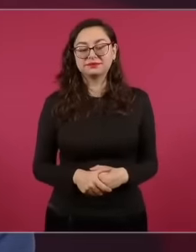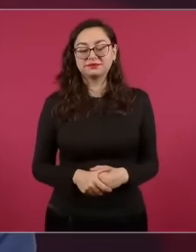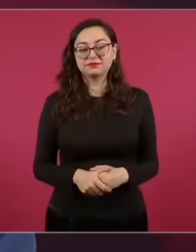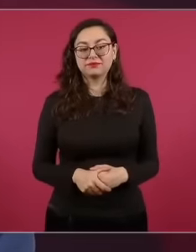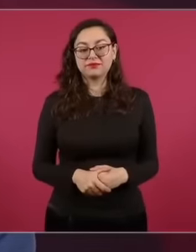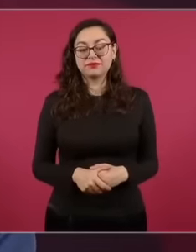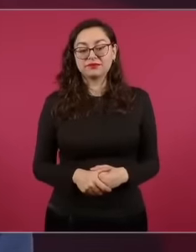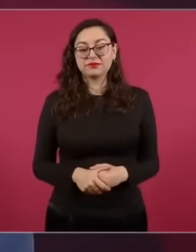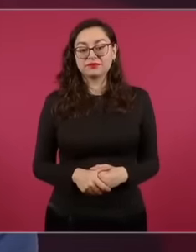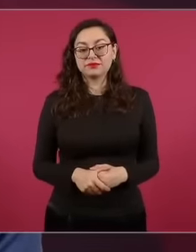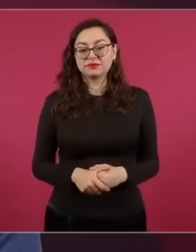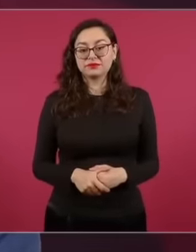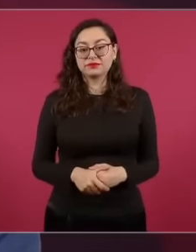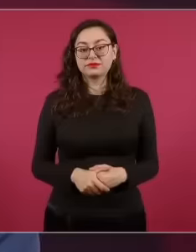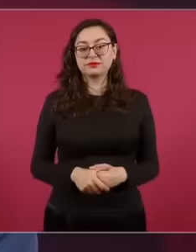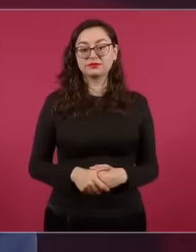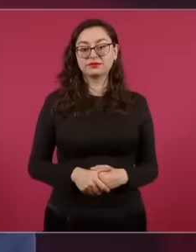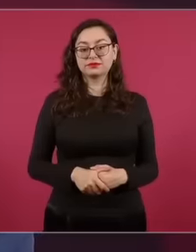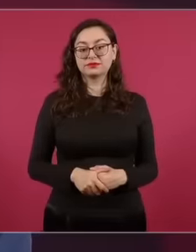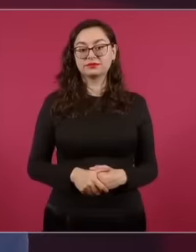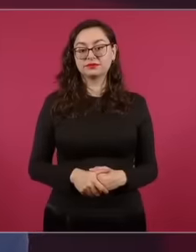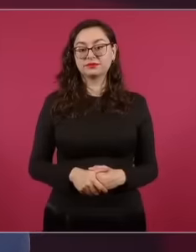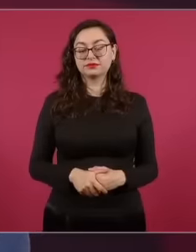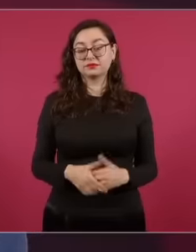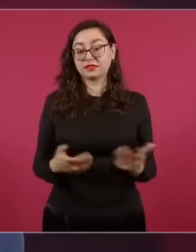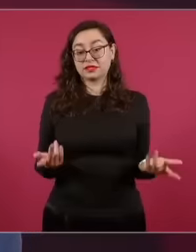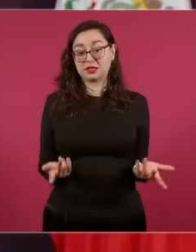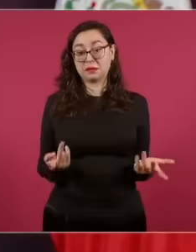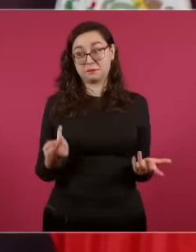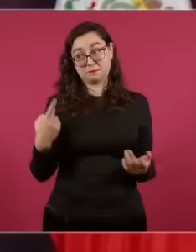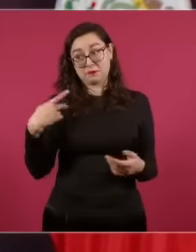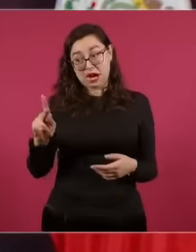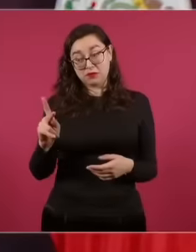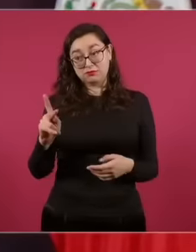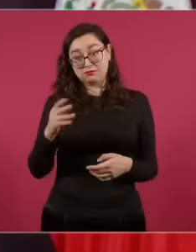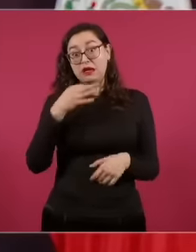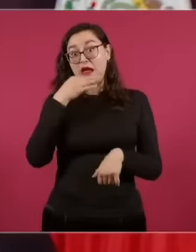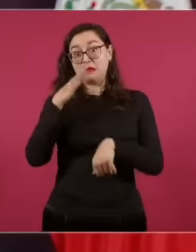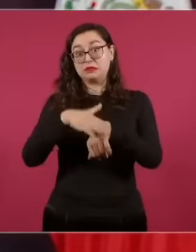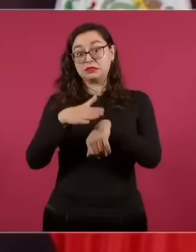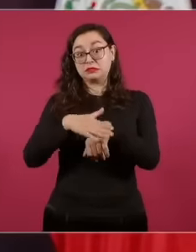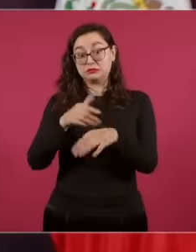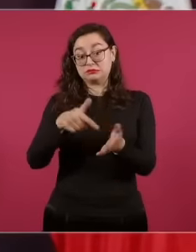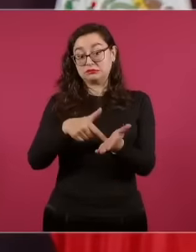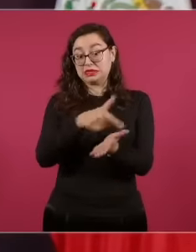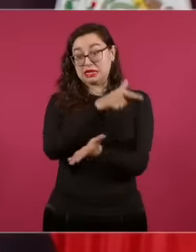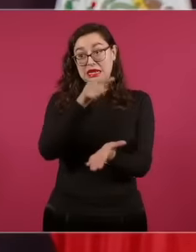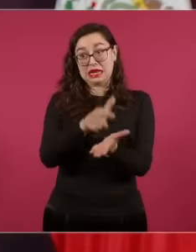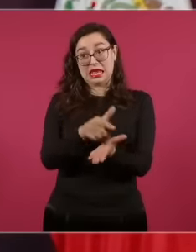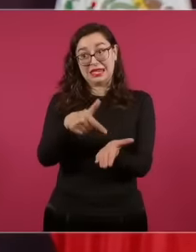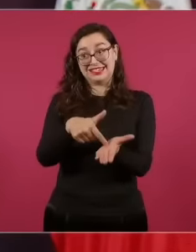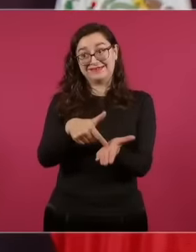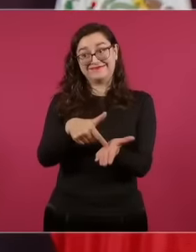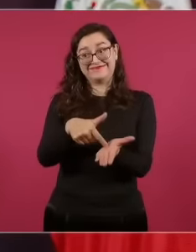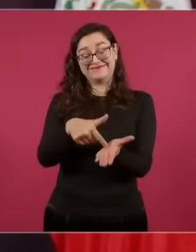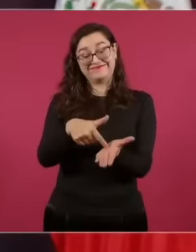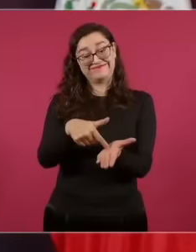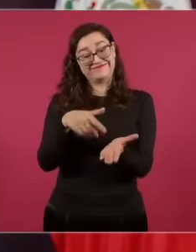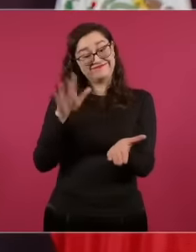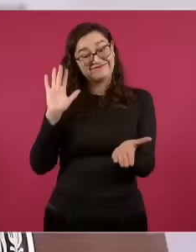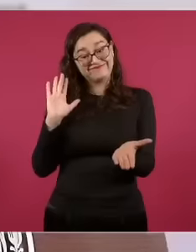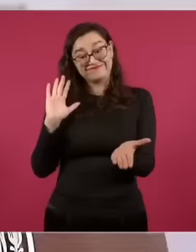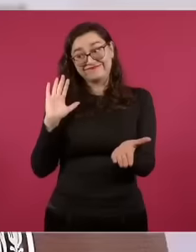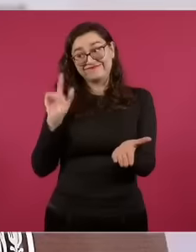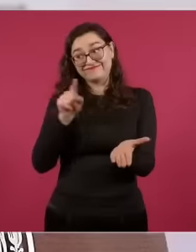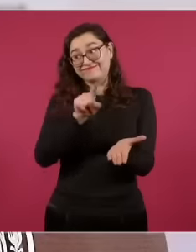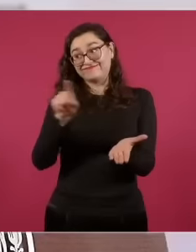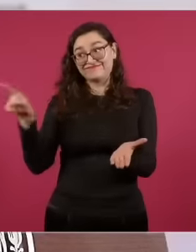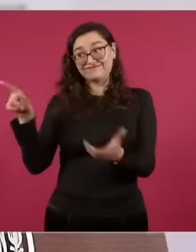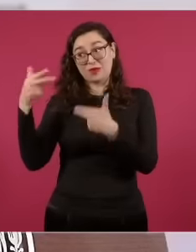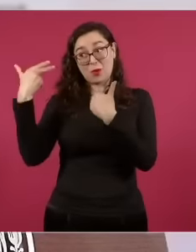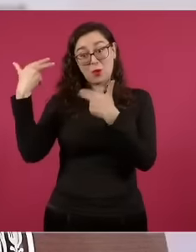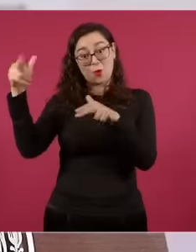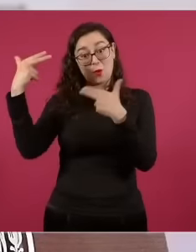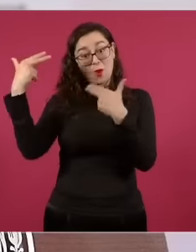clear that it is completely unfair to maintain